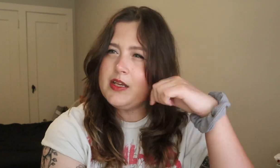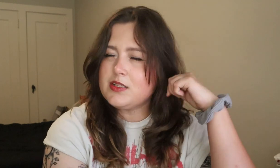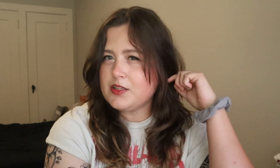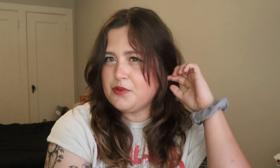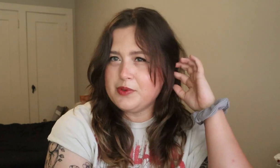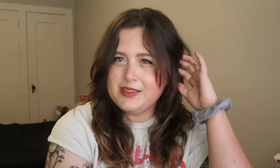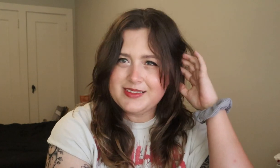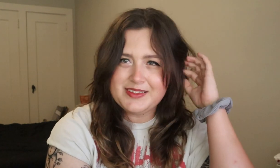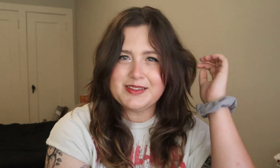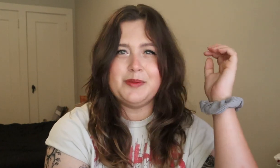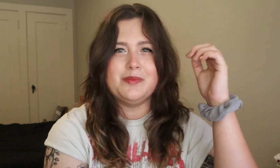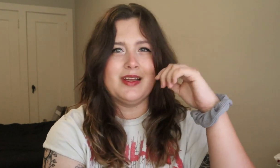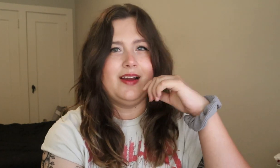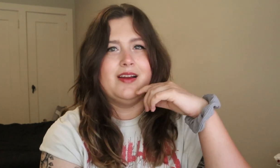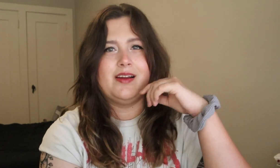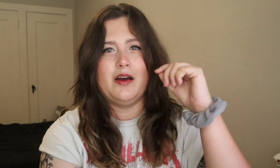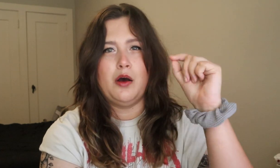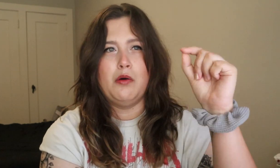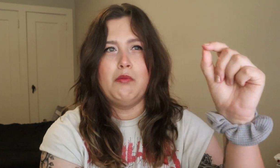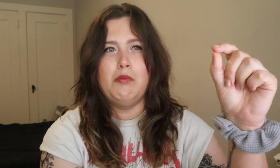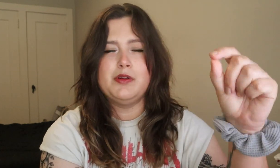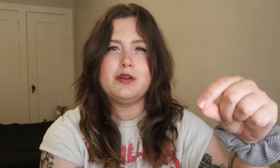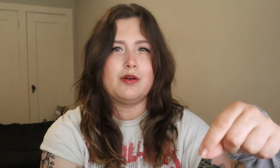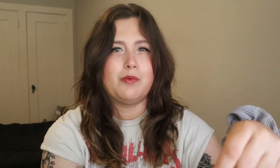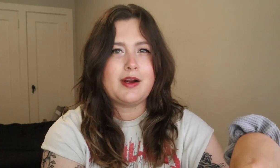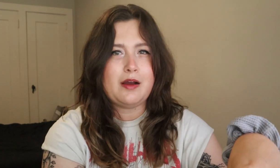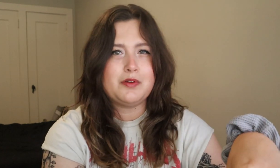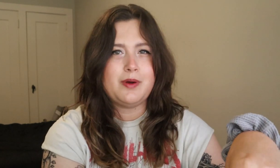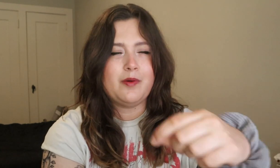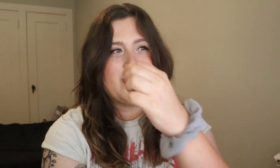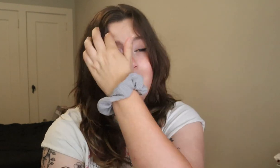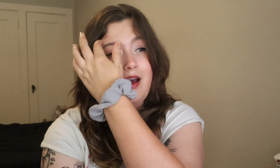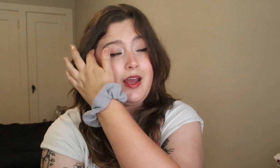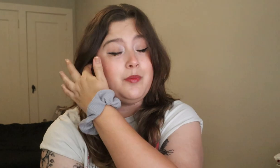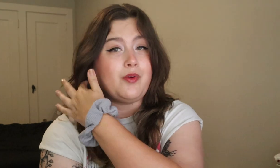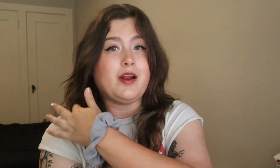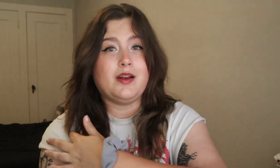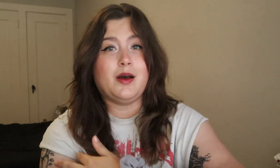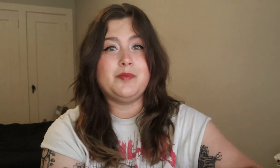this doesn't really seem like this is going to work out well. And I had brought it up